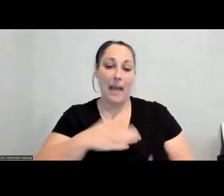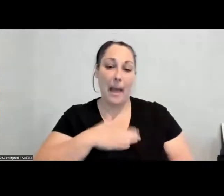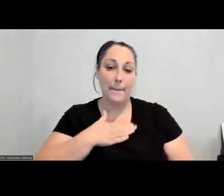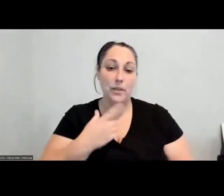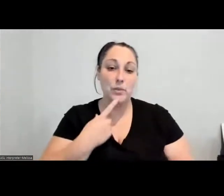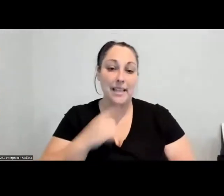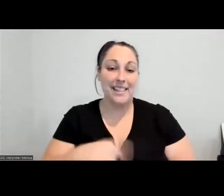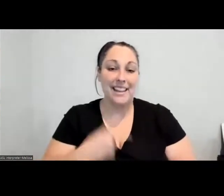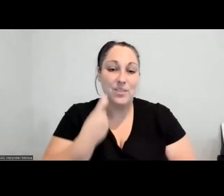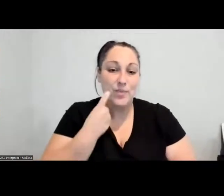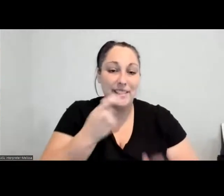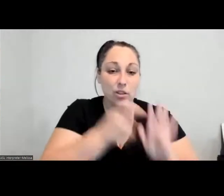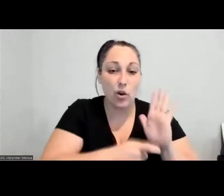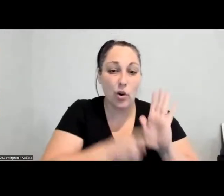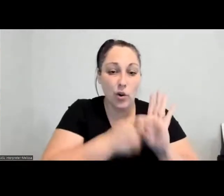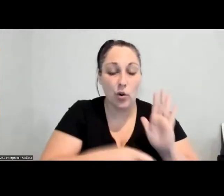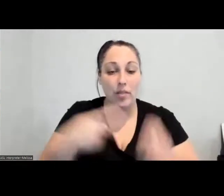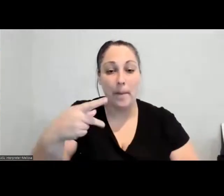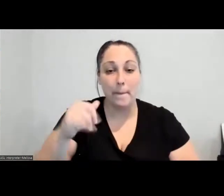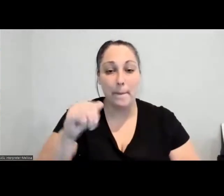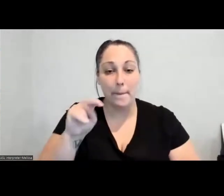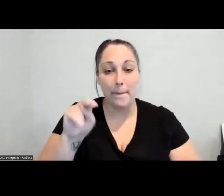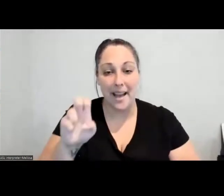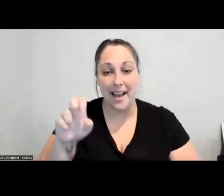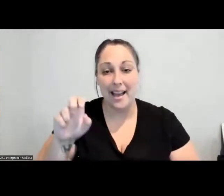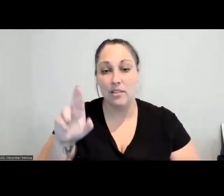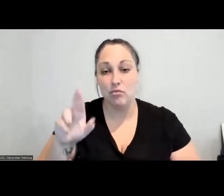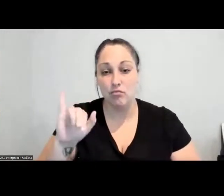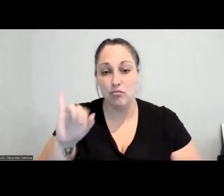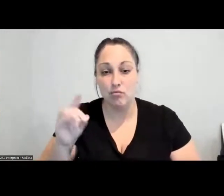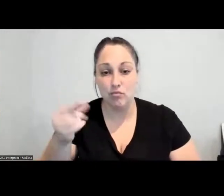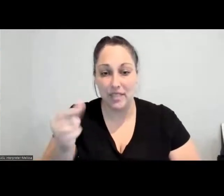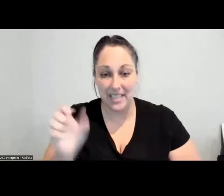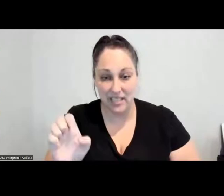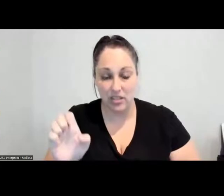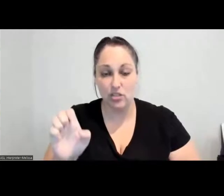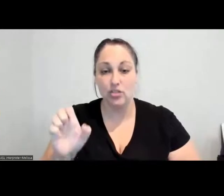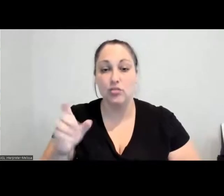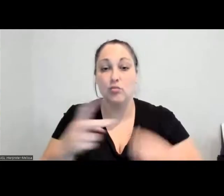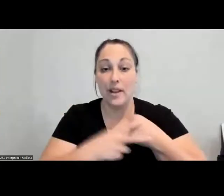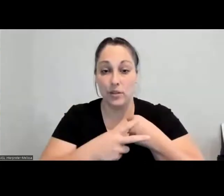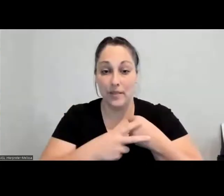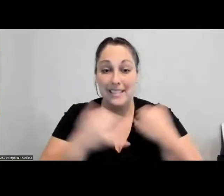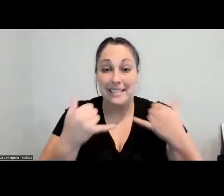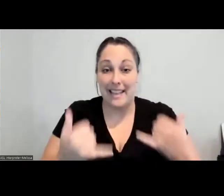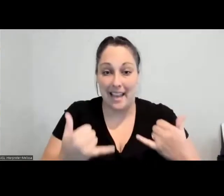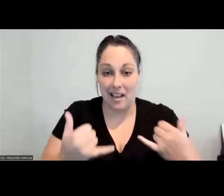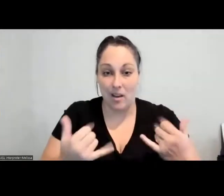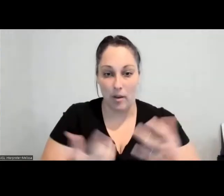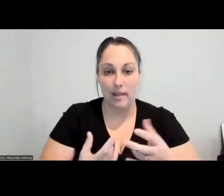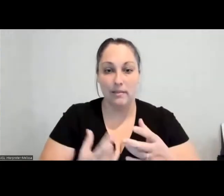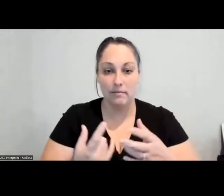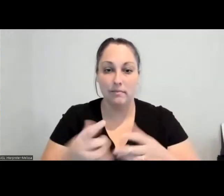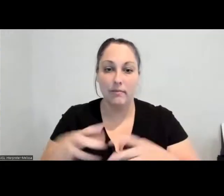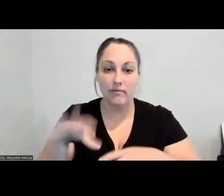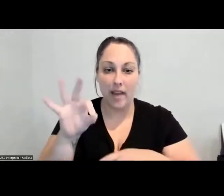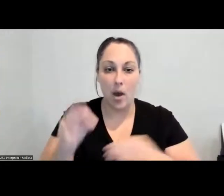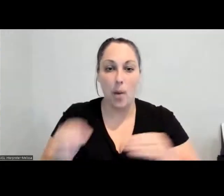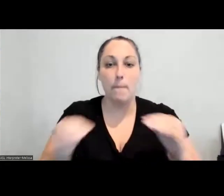on the Pine Ridge Reservation that more folks have found ways to grow their food, because at that time Mr. LeBeau said he was